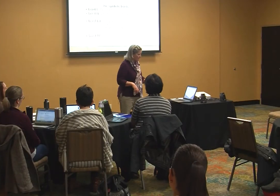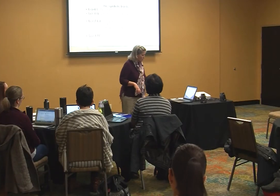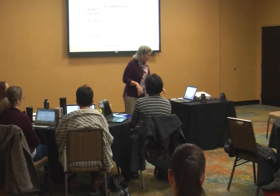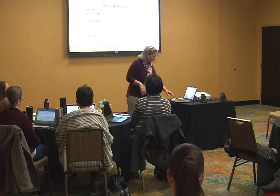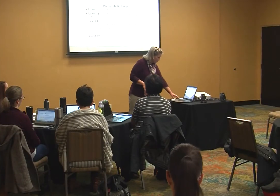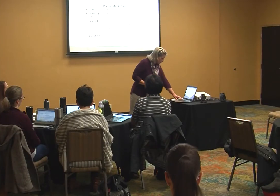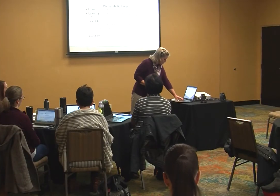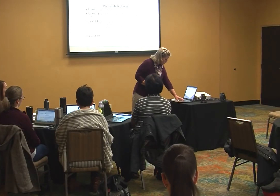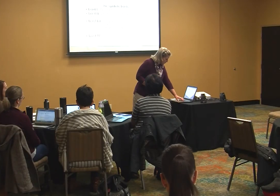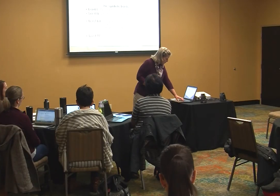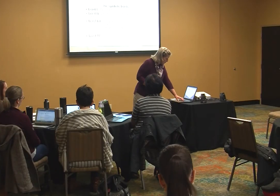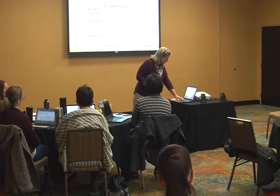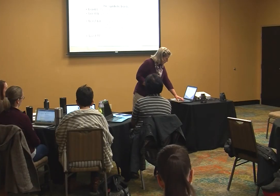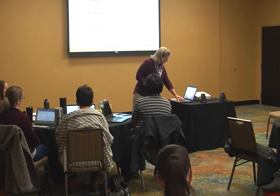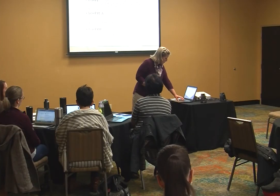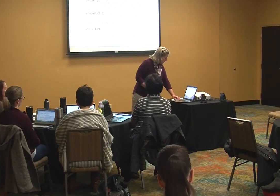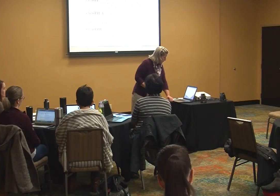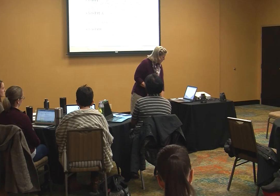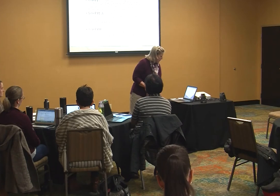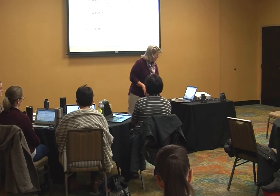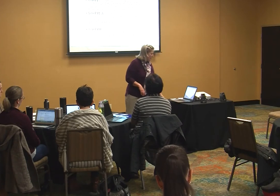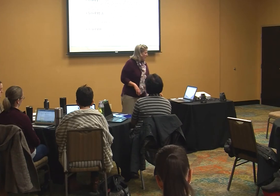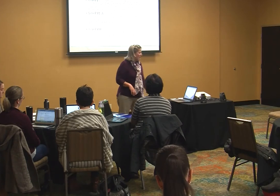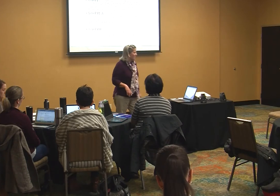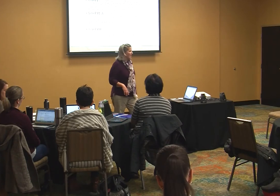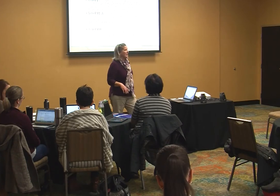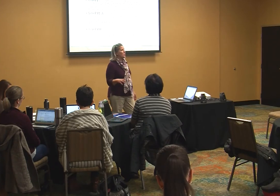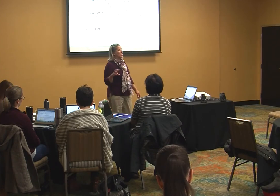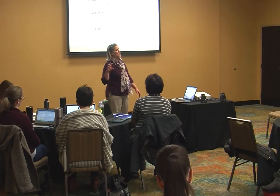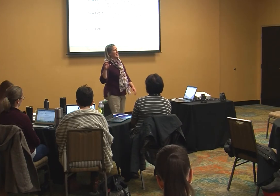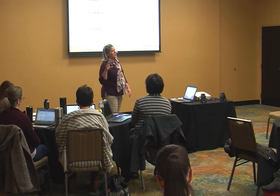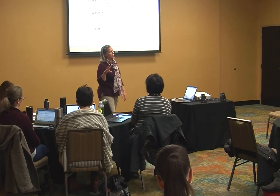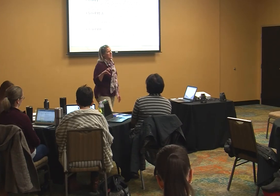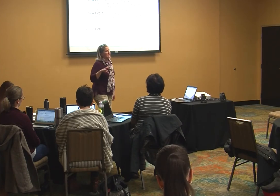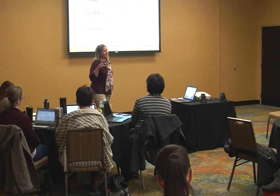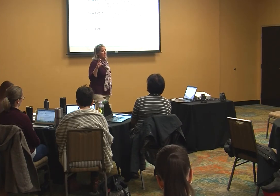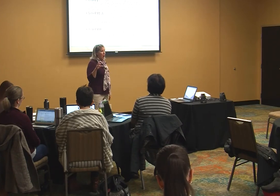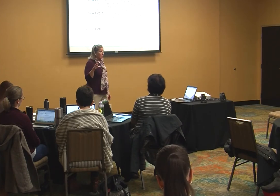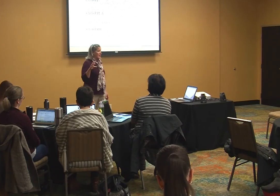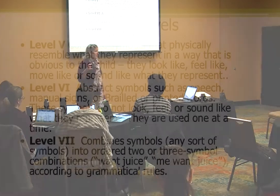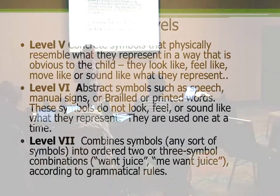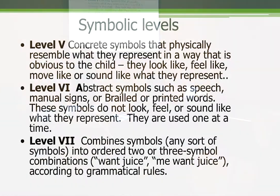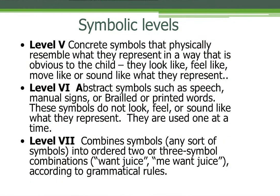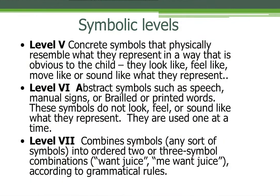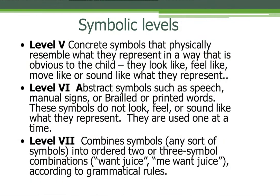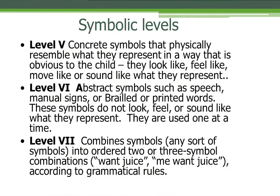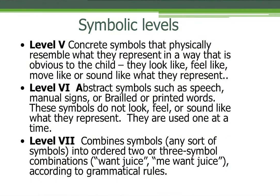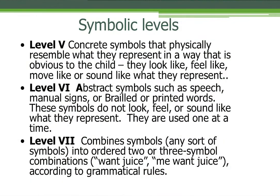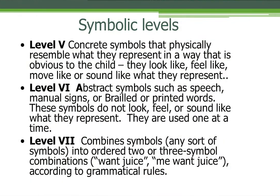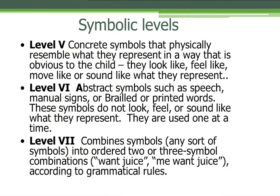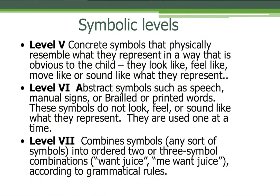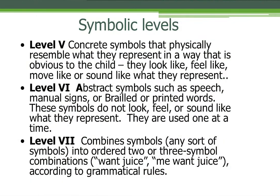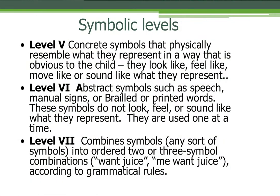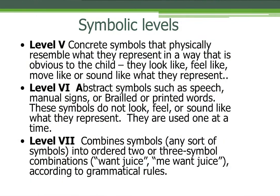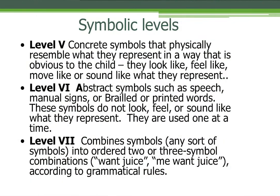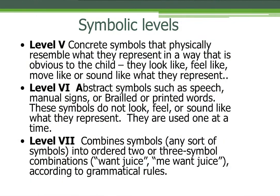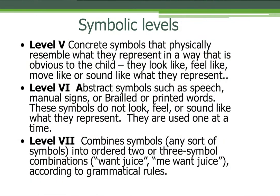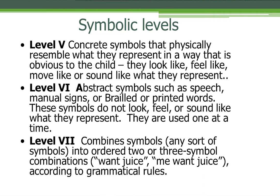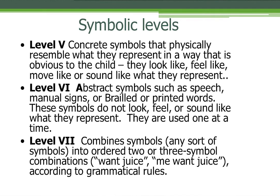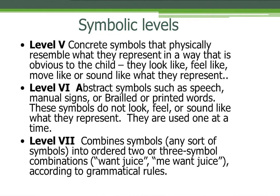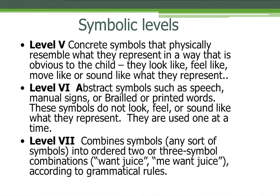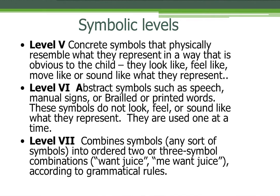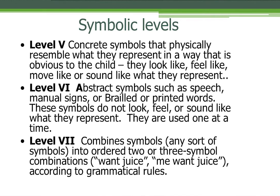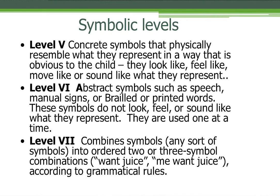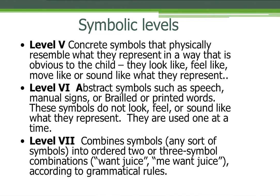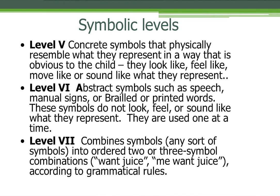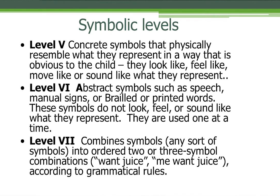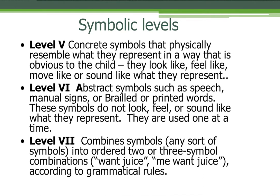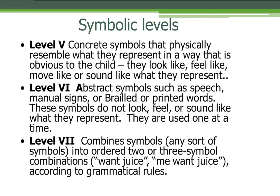then when you get to the symbolic level you start with concrete symbols that physically